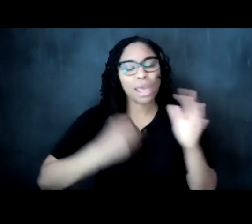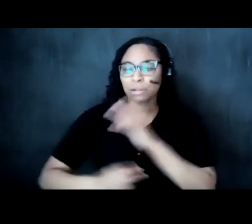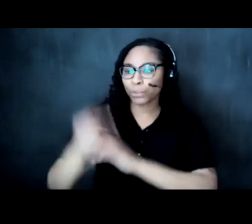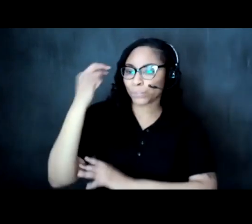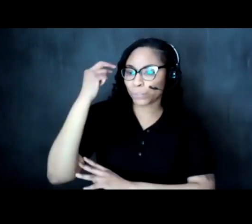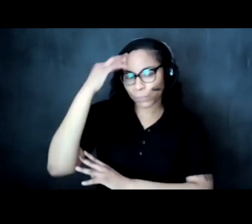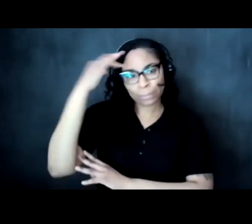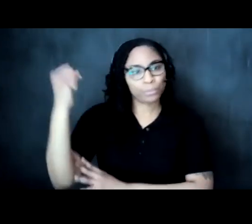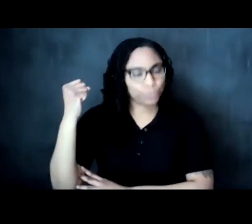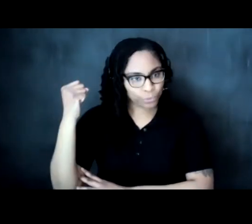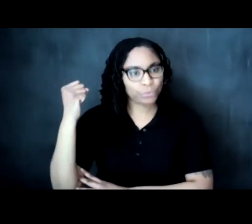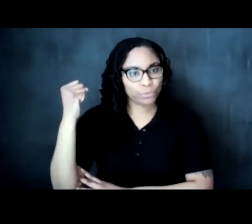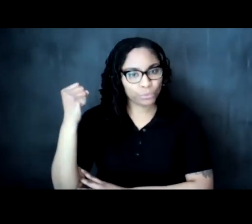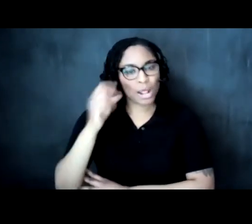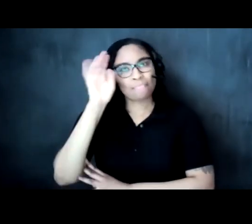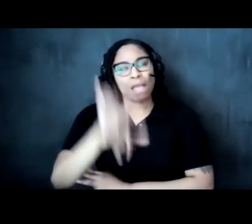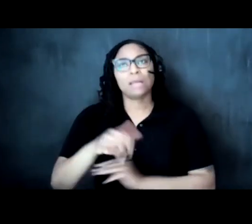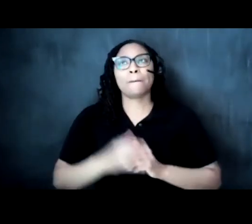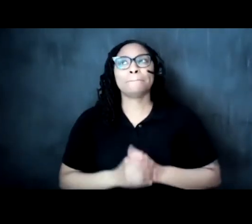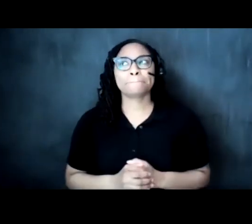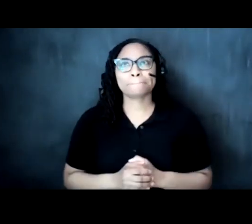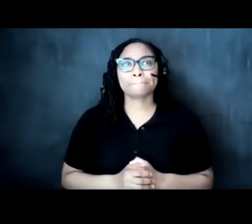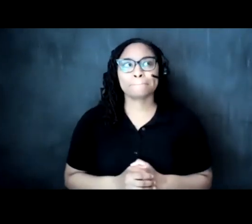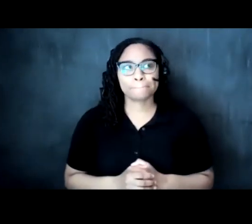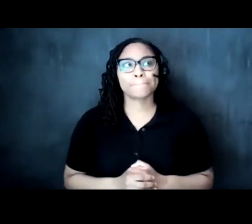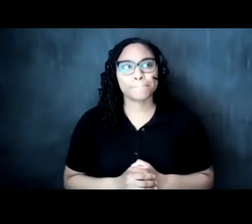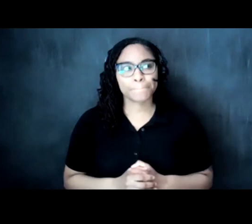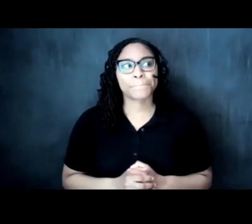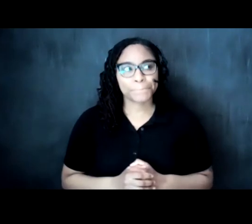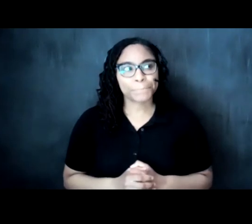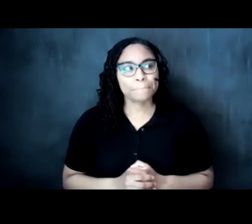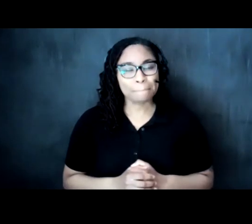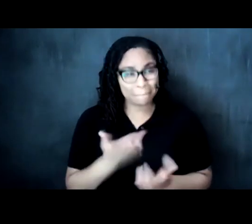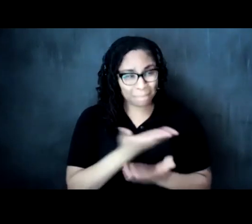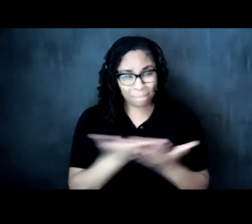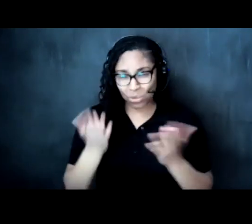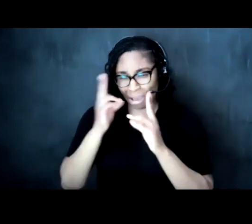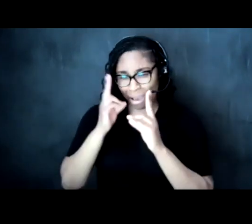it is in this way i think that honoring these things you're not not tokenizing them but